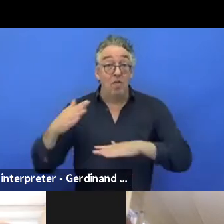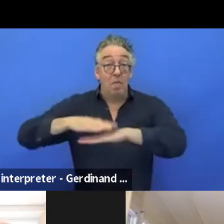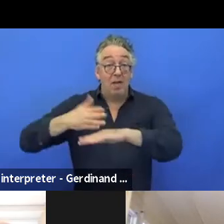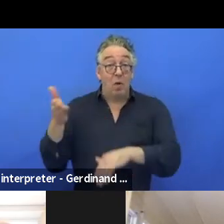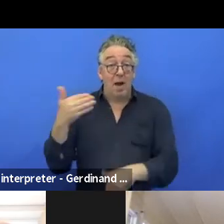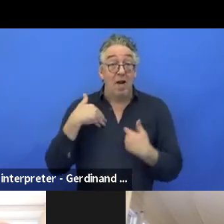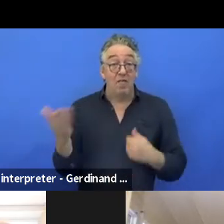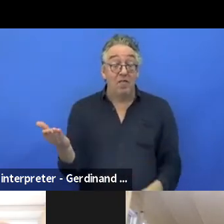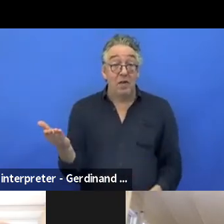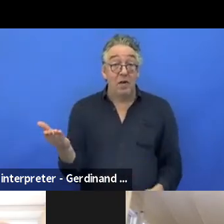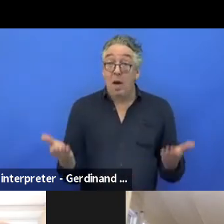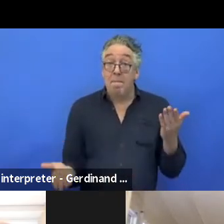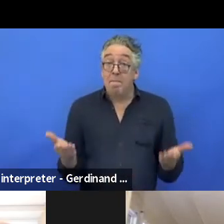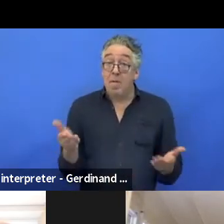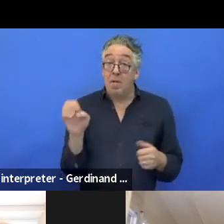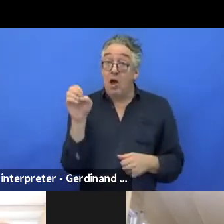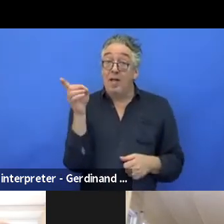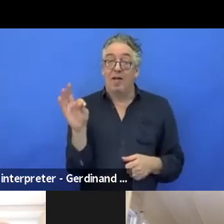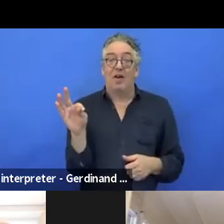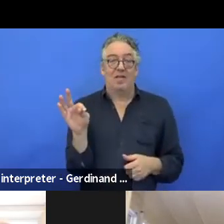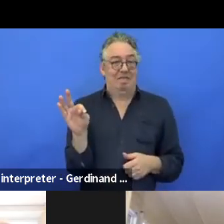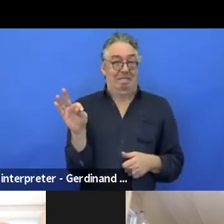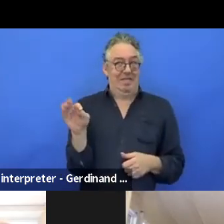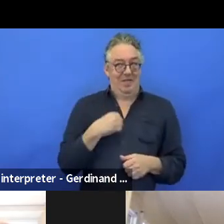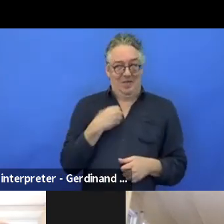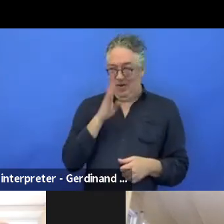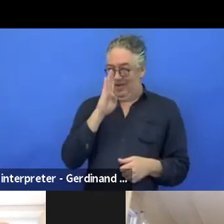Would EDF, Alejandro will hate me, but I think it's a good idea,